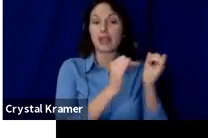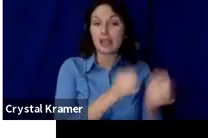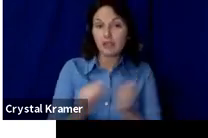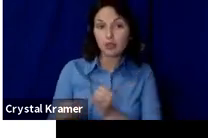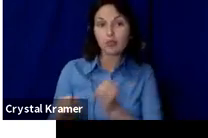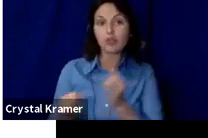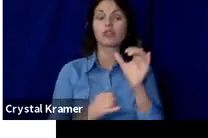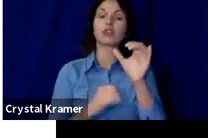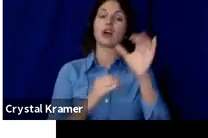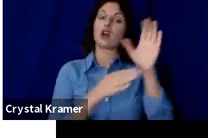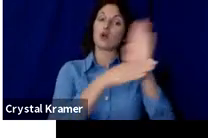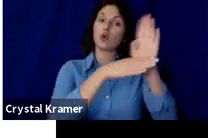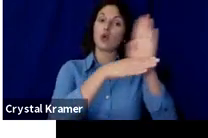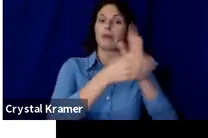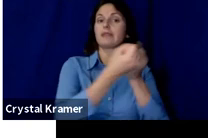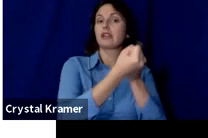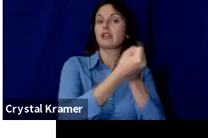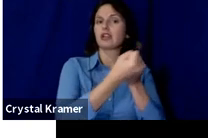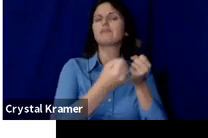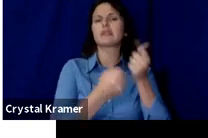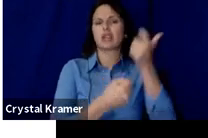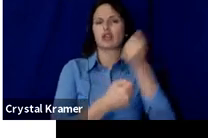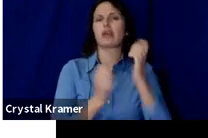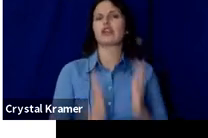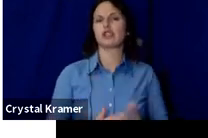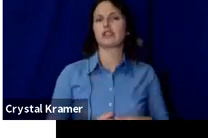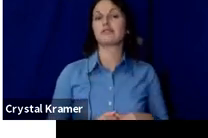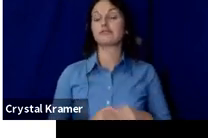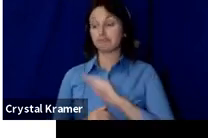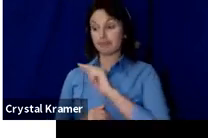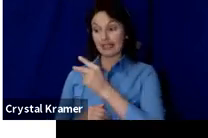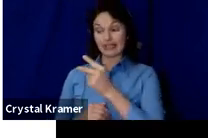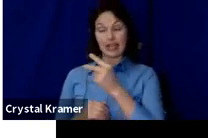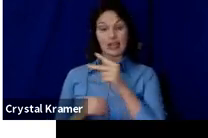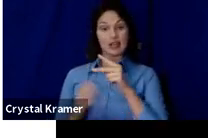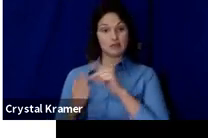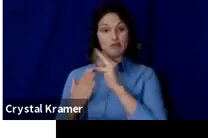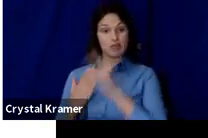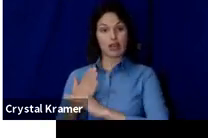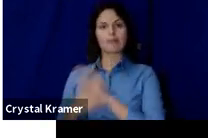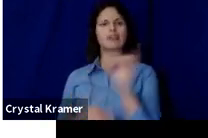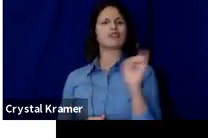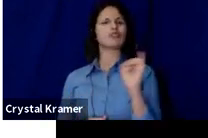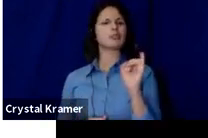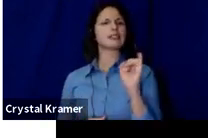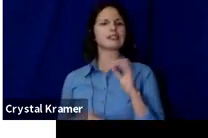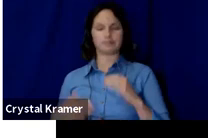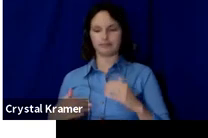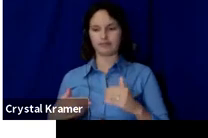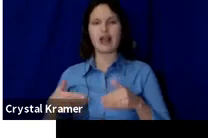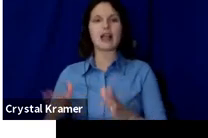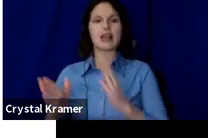Our insurance program which allows our members to apply for commercial policies that cover